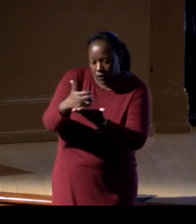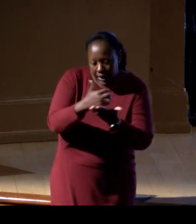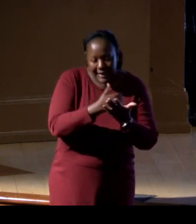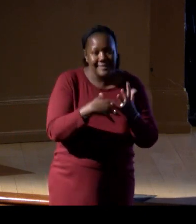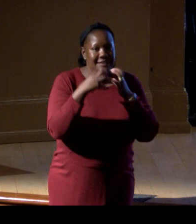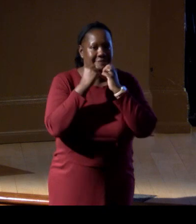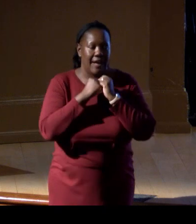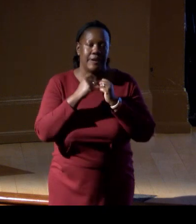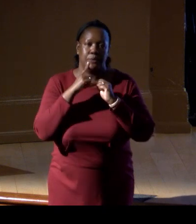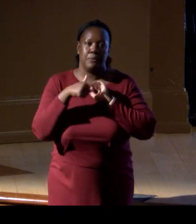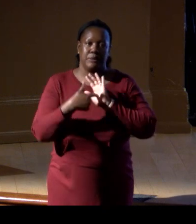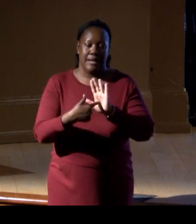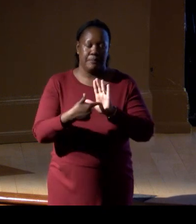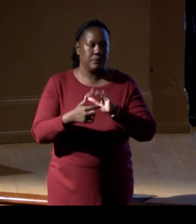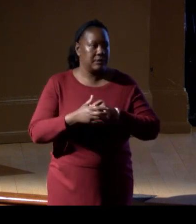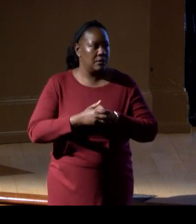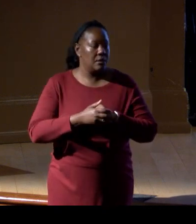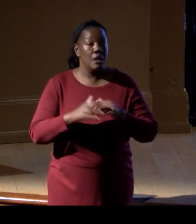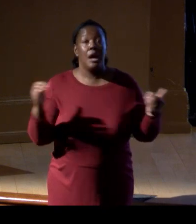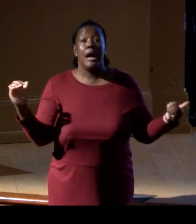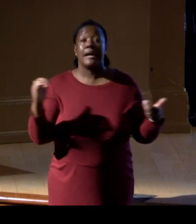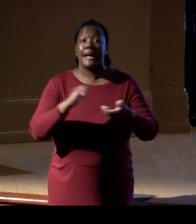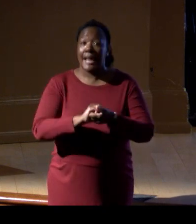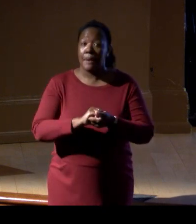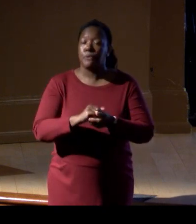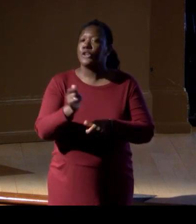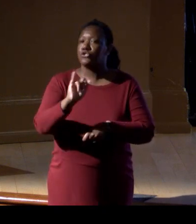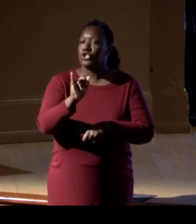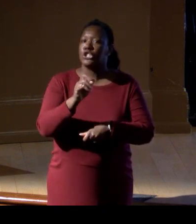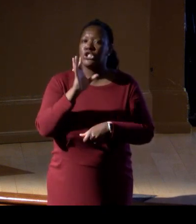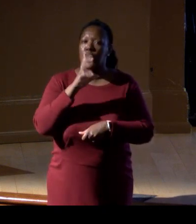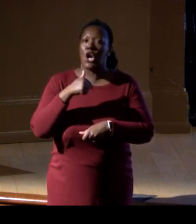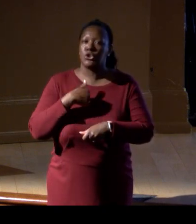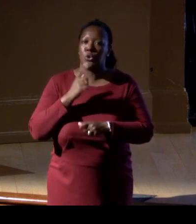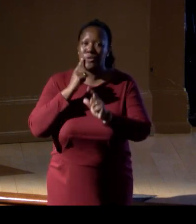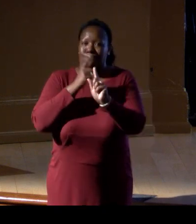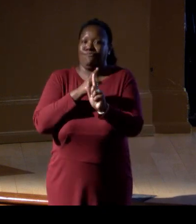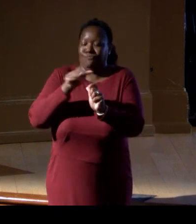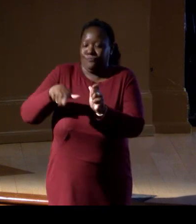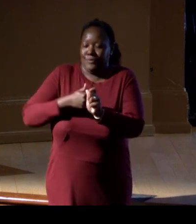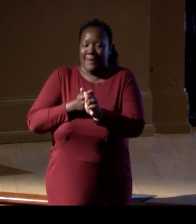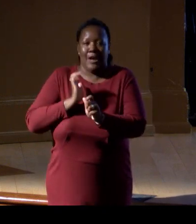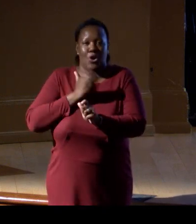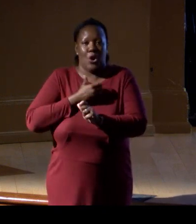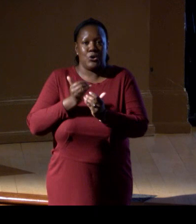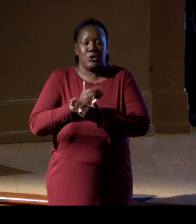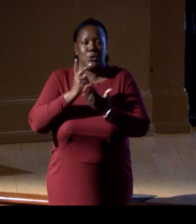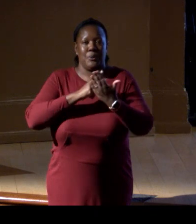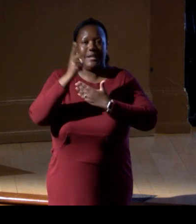Collaboration is also the principle behind our new initiative Life on a Sustainable Planet